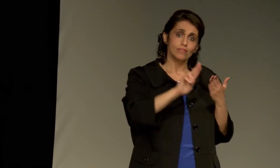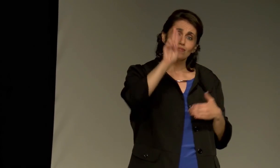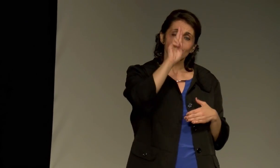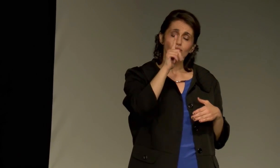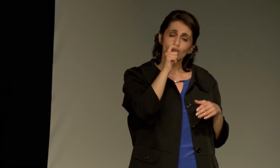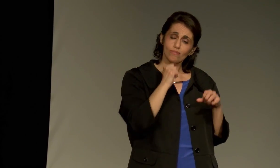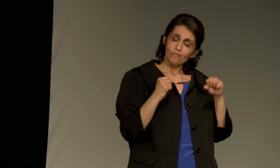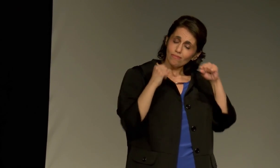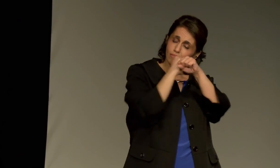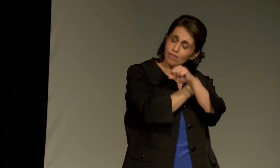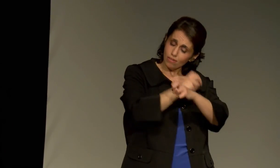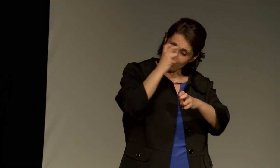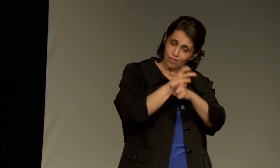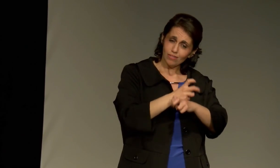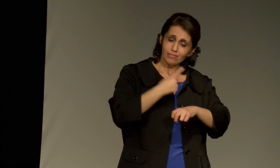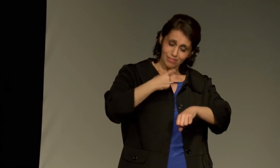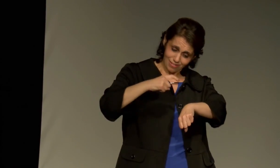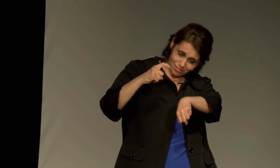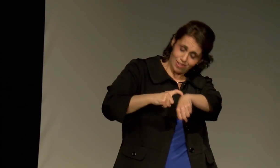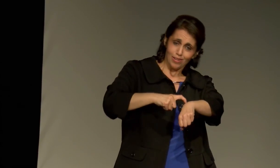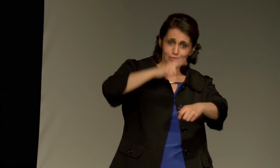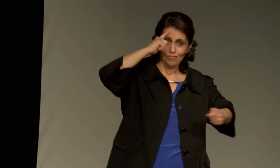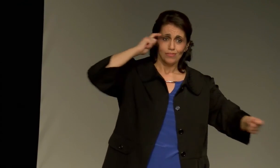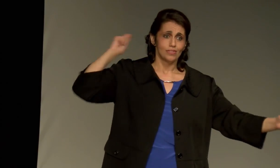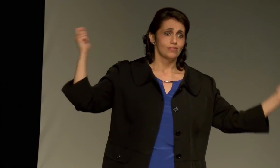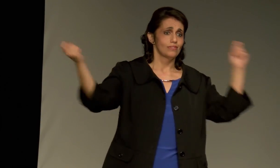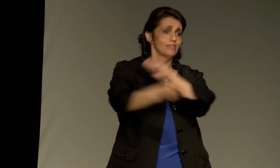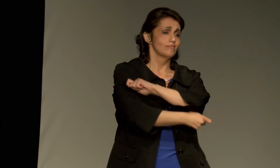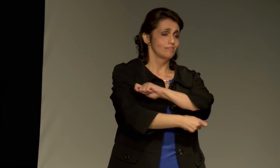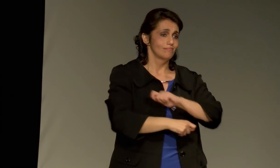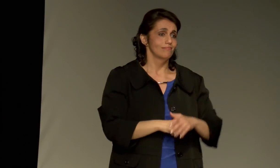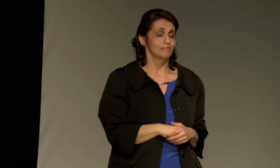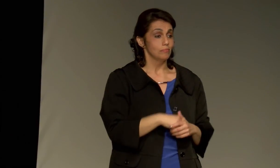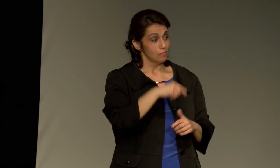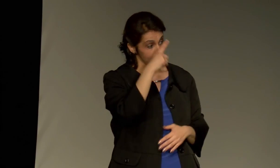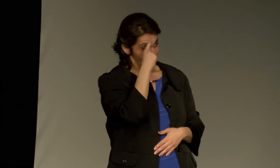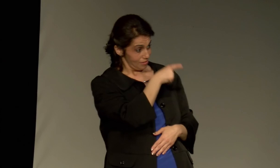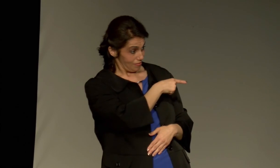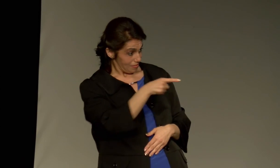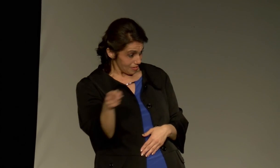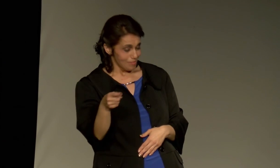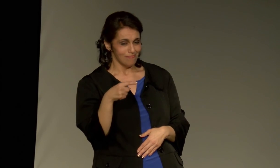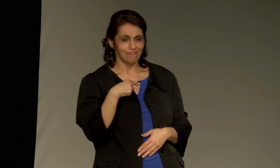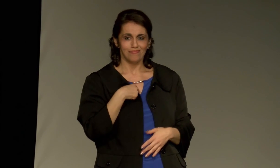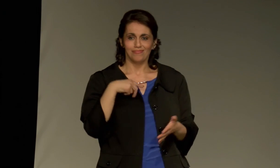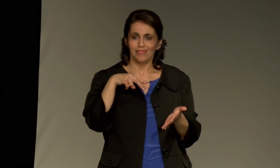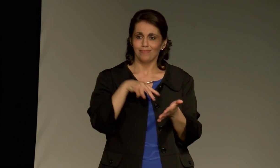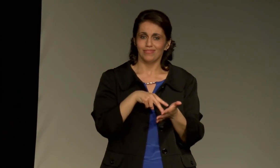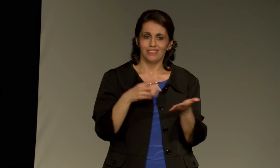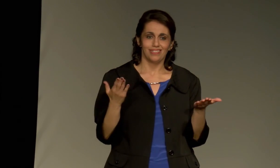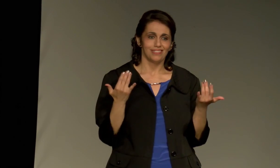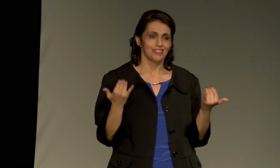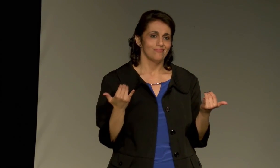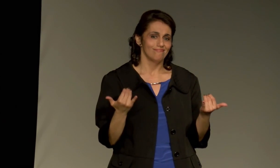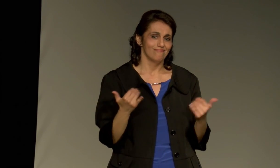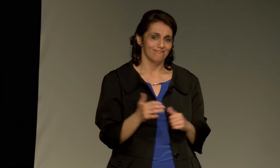I'm grateful to the students at Gallaudet University you fought so hard, and said now is the time for change.